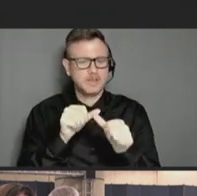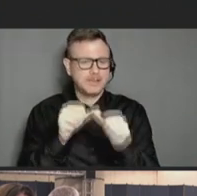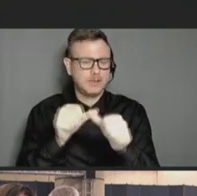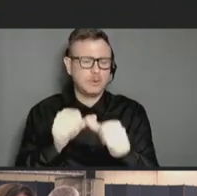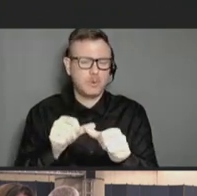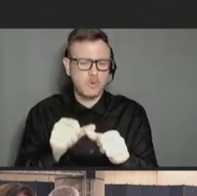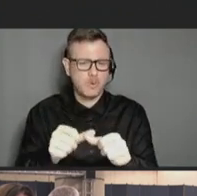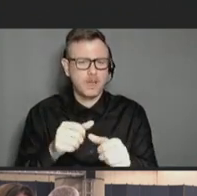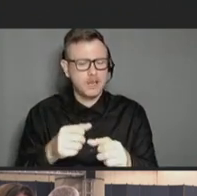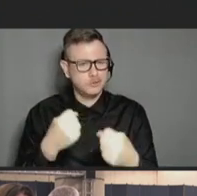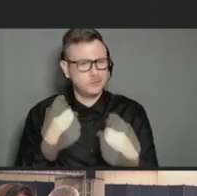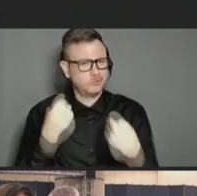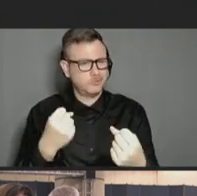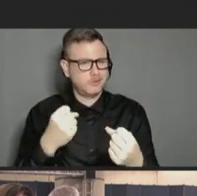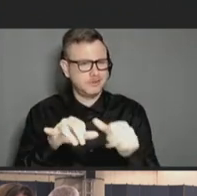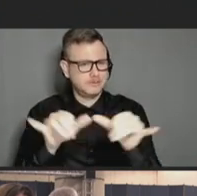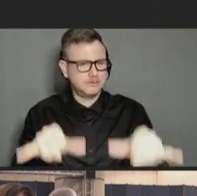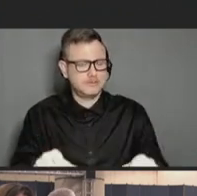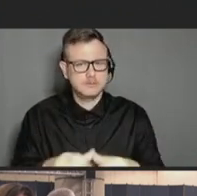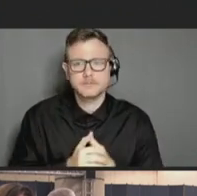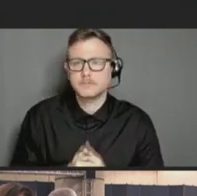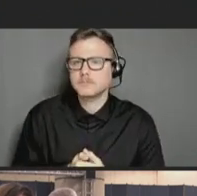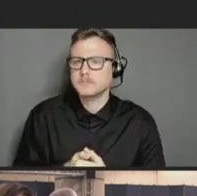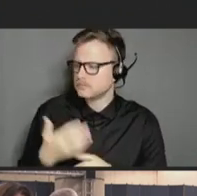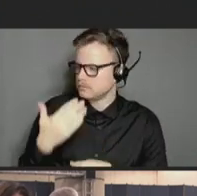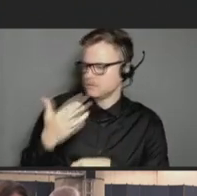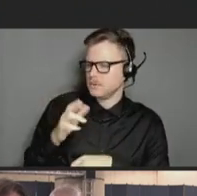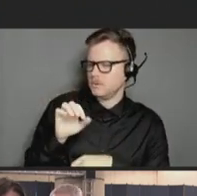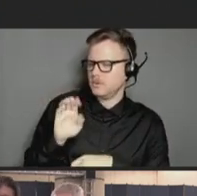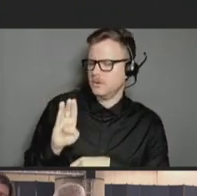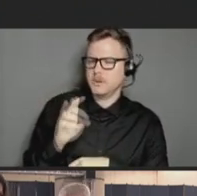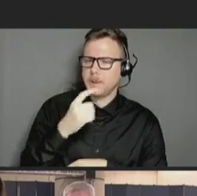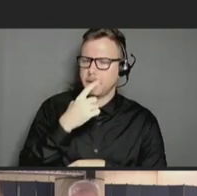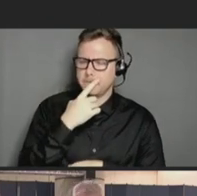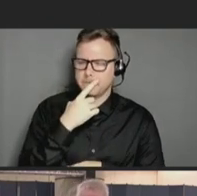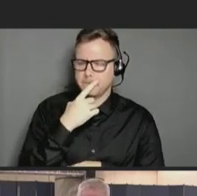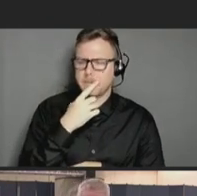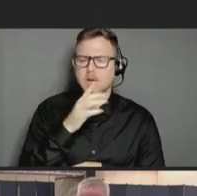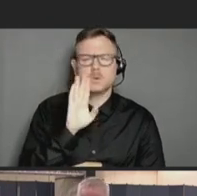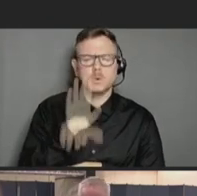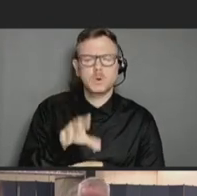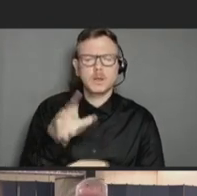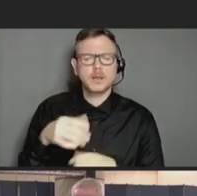Jeffrey Duchin: Thank you, Rob. And do you know, based on the current appropriations